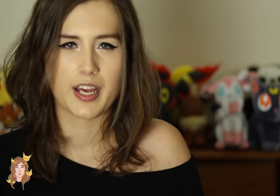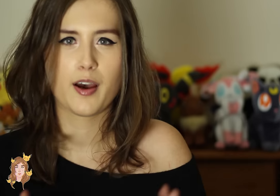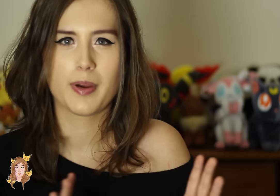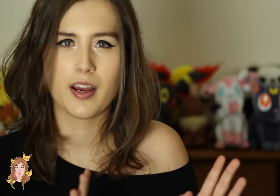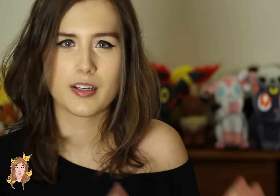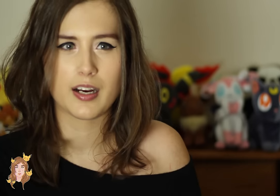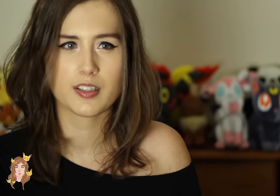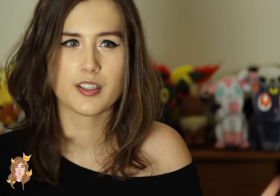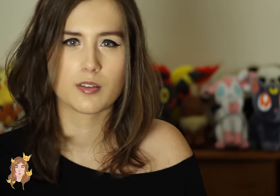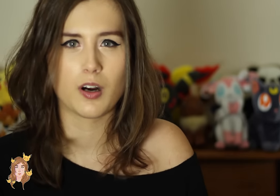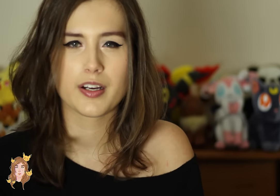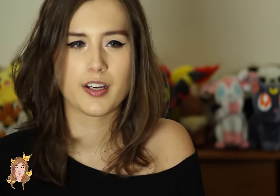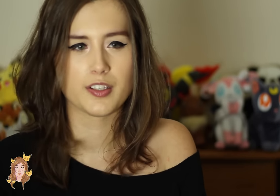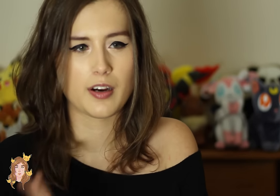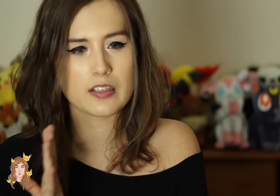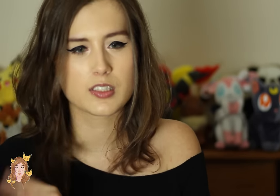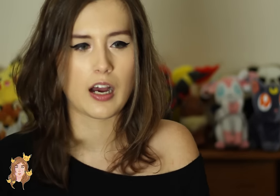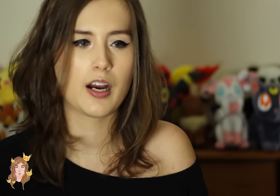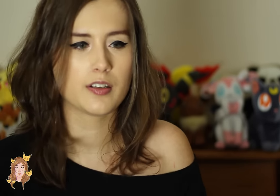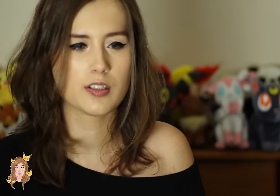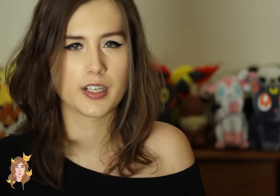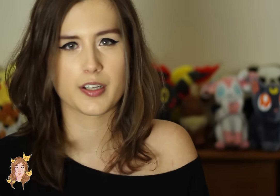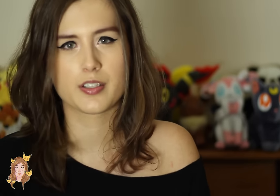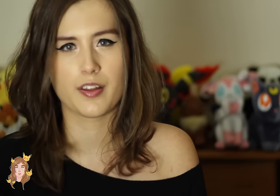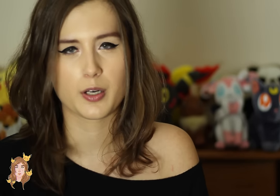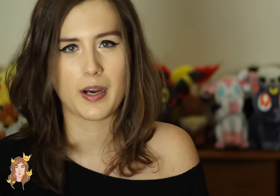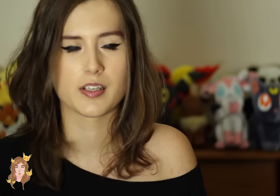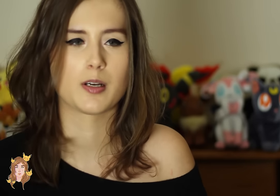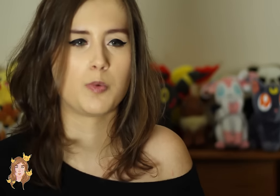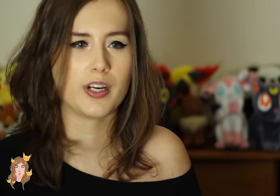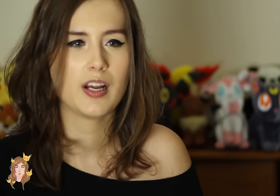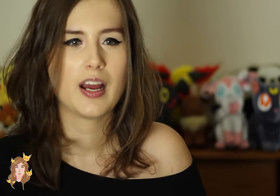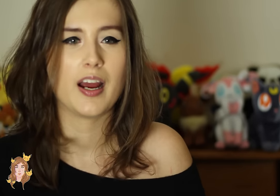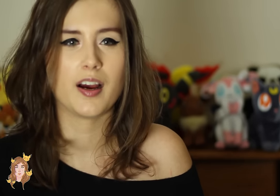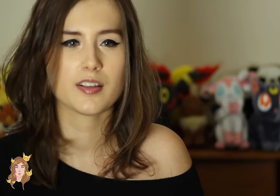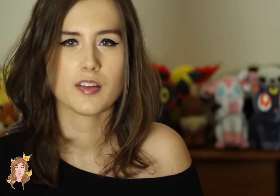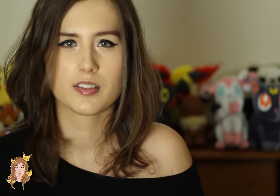Sam and Eileen are walking, you know, outside, they go say their goodbyes at some point and